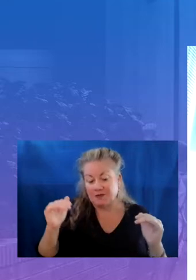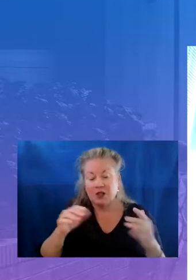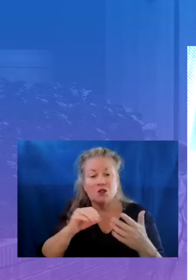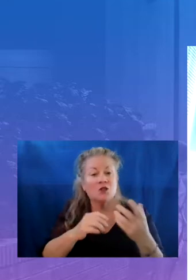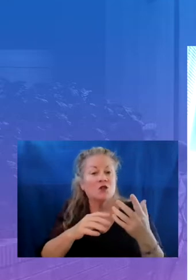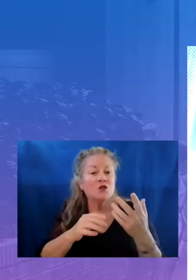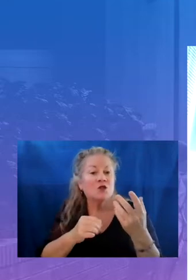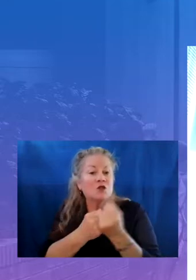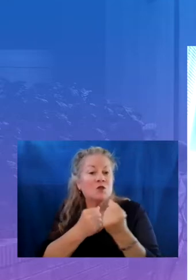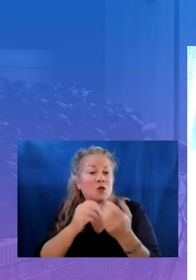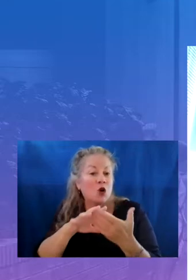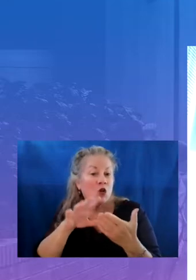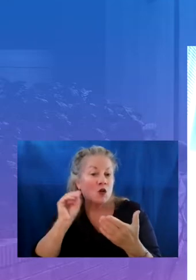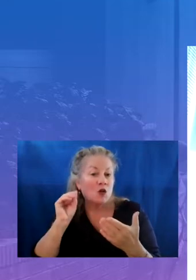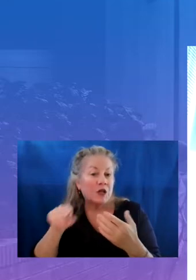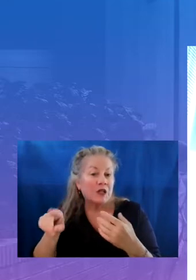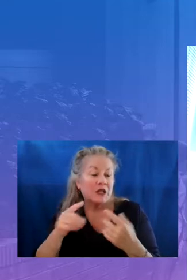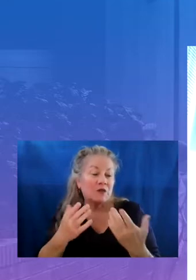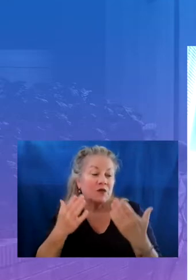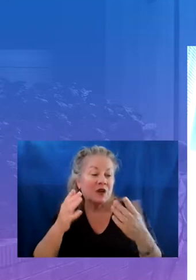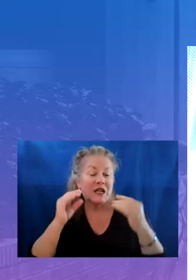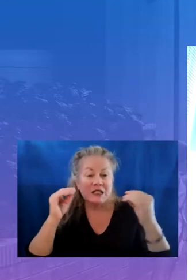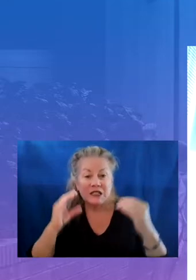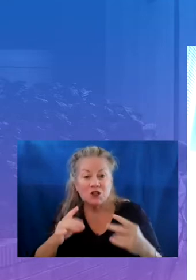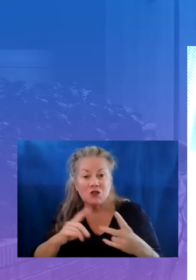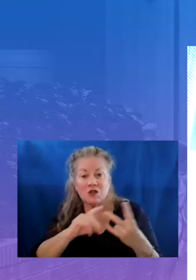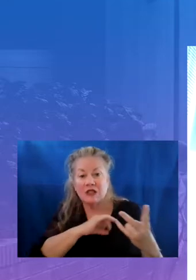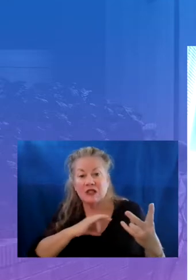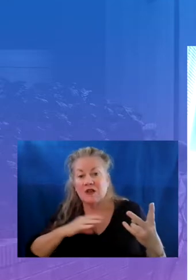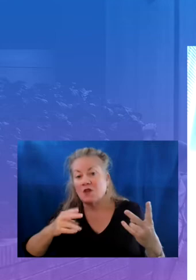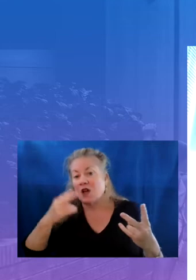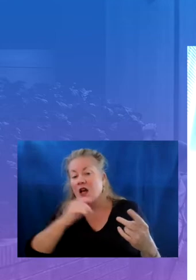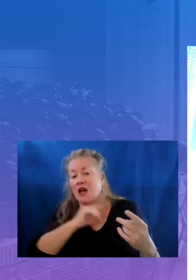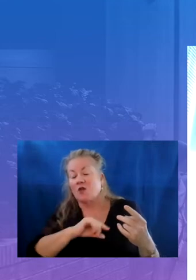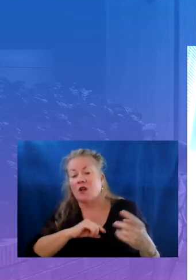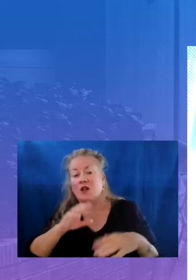can provide teachers and staff with high quality and ongoing professional development and coaching